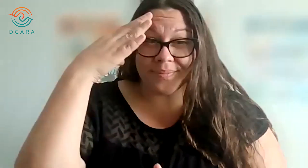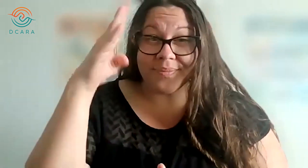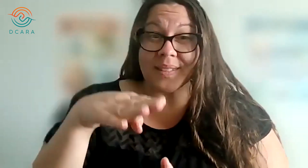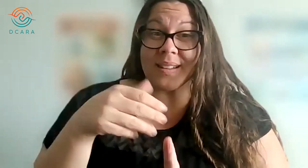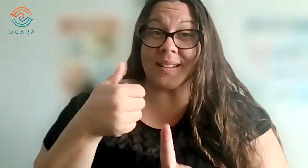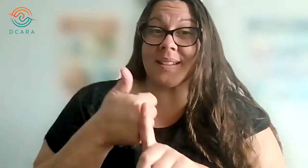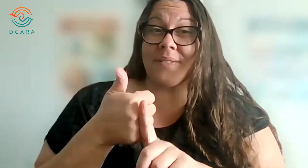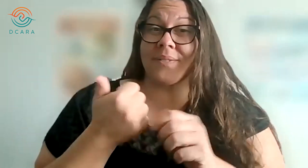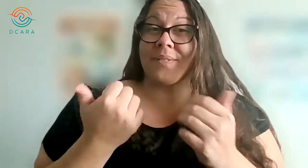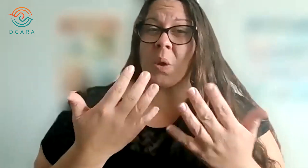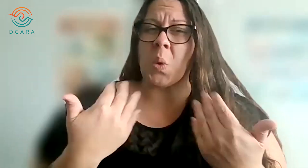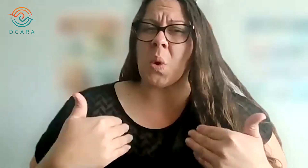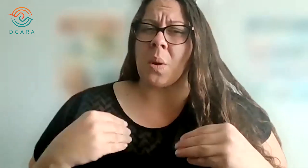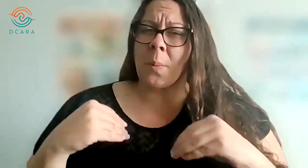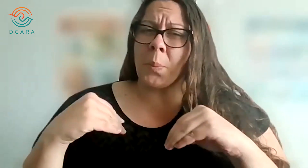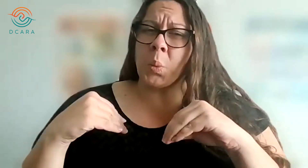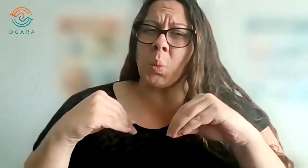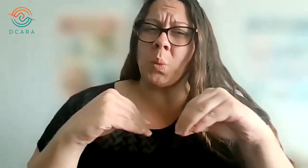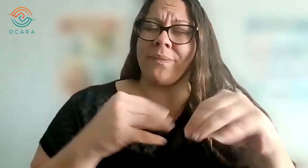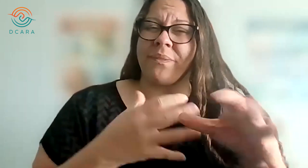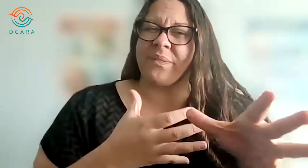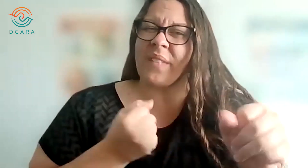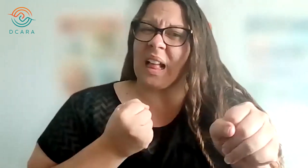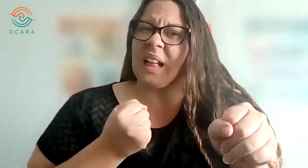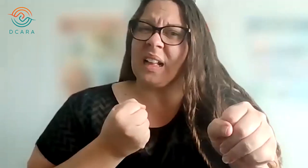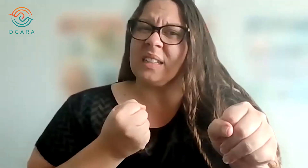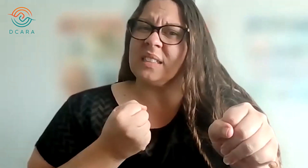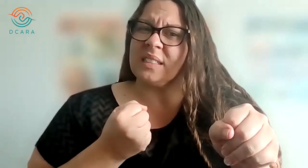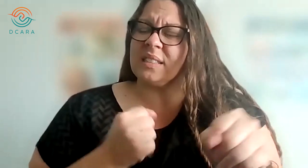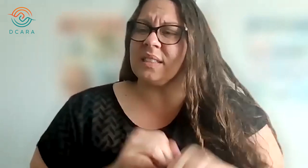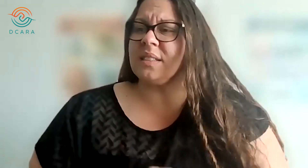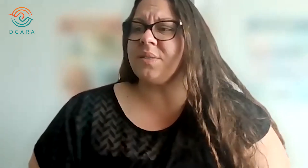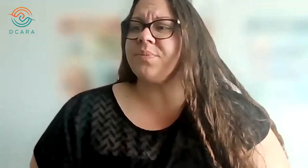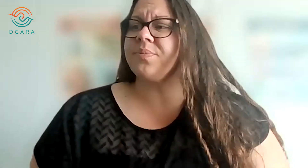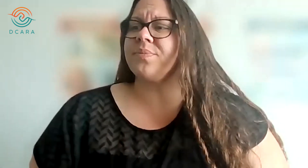And wildfires move fast.